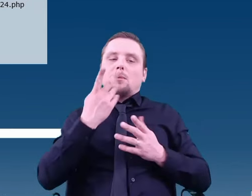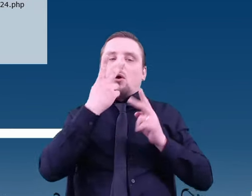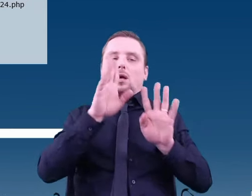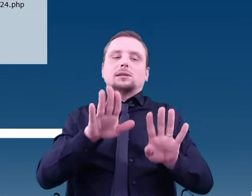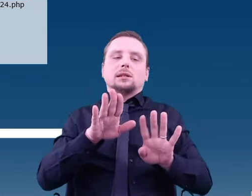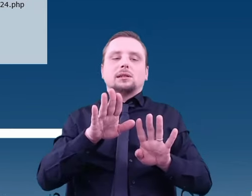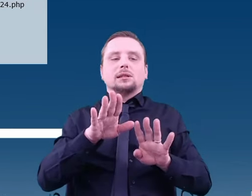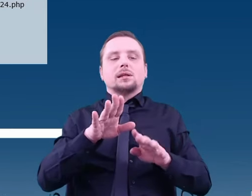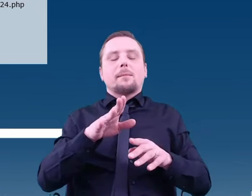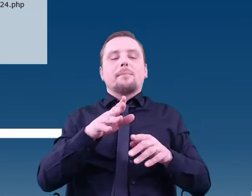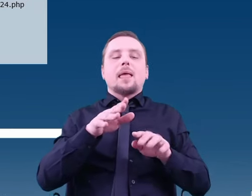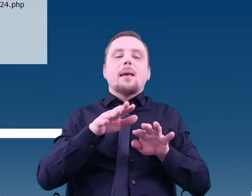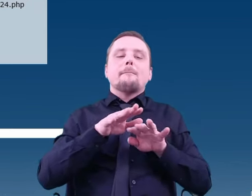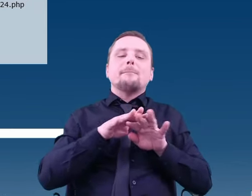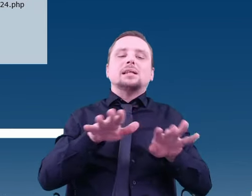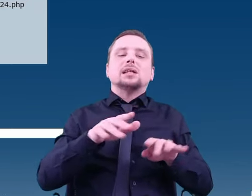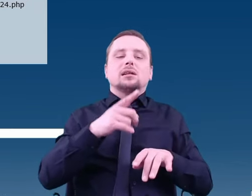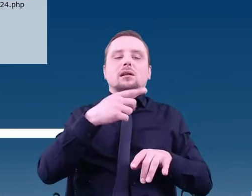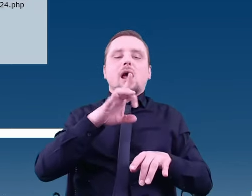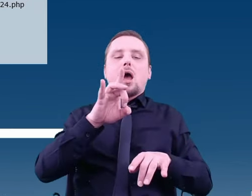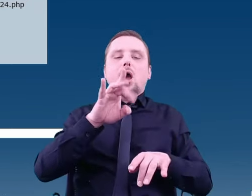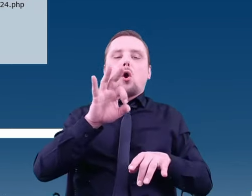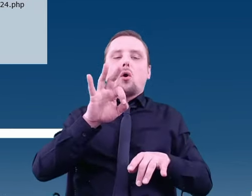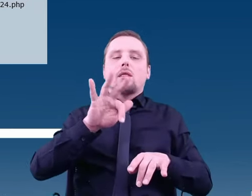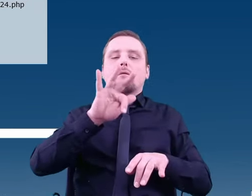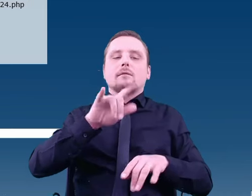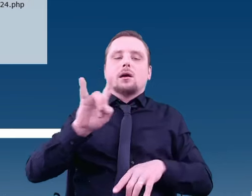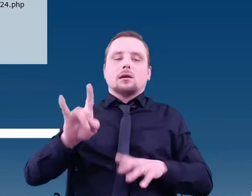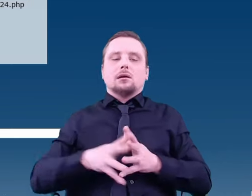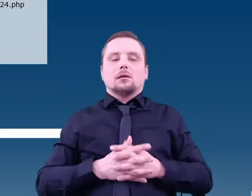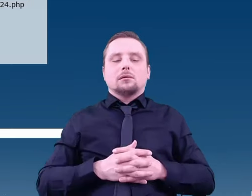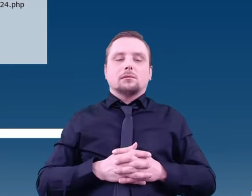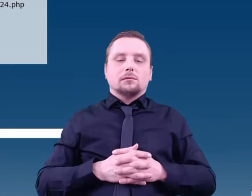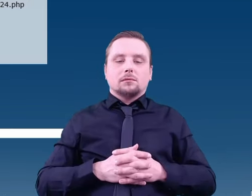The plan is to use a helicopter to study the composition of Titan.